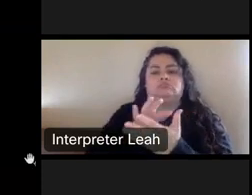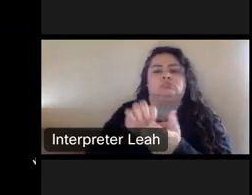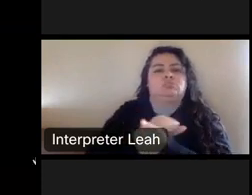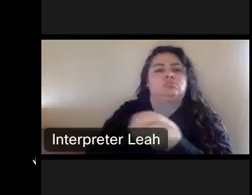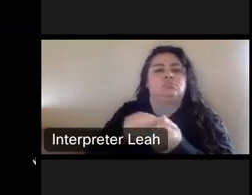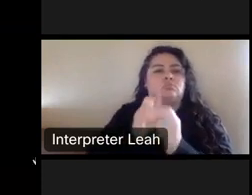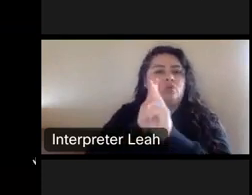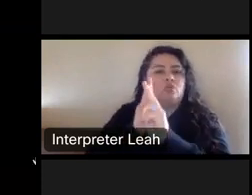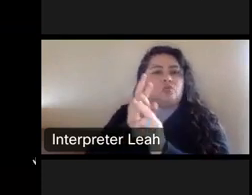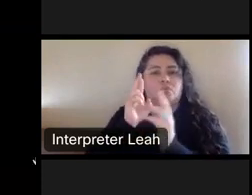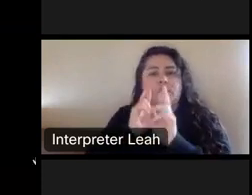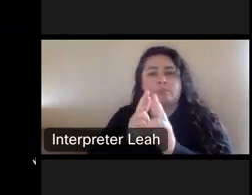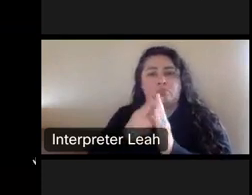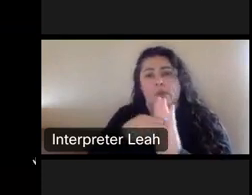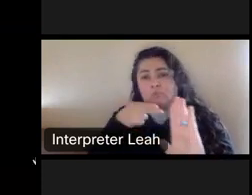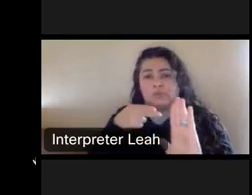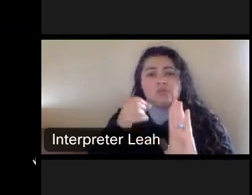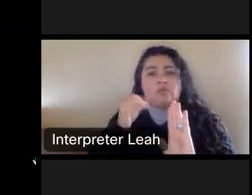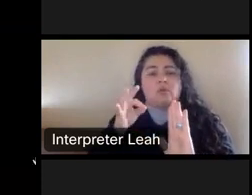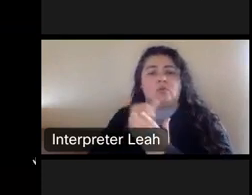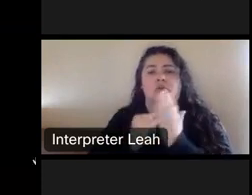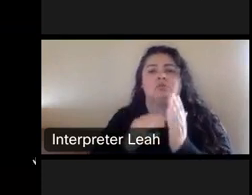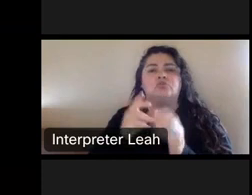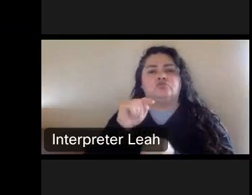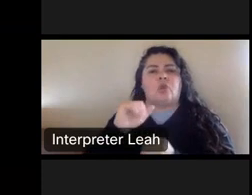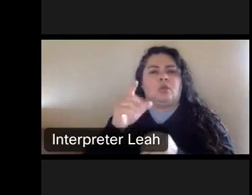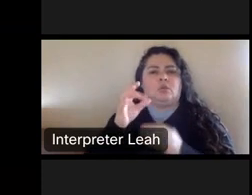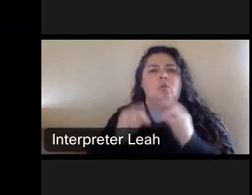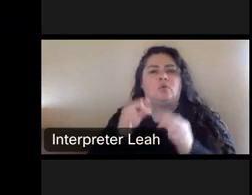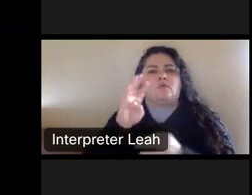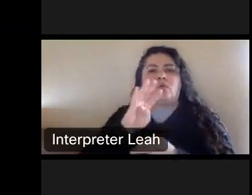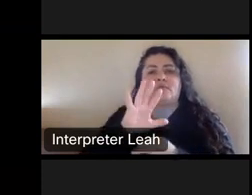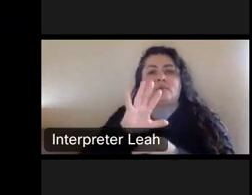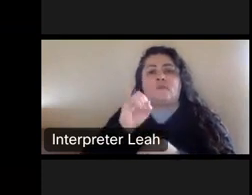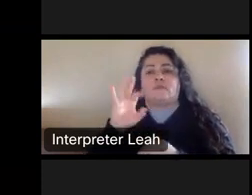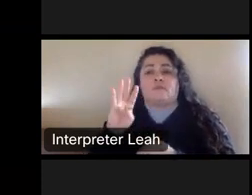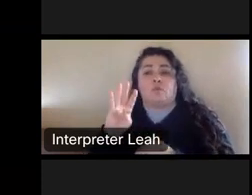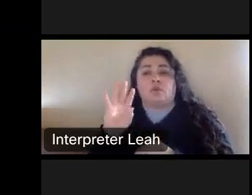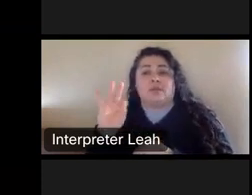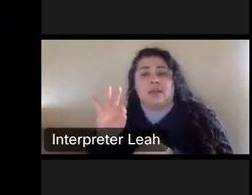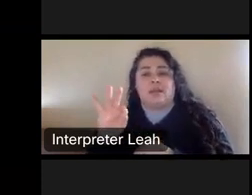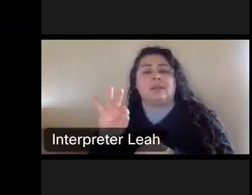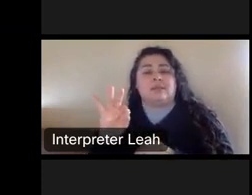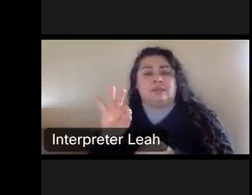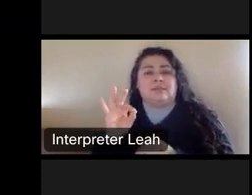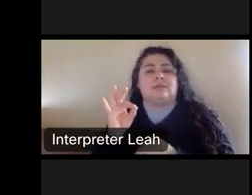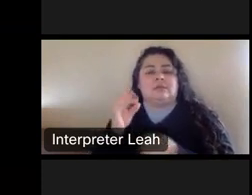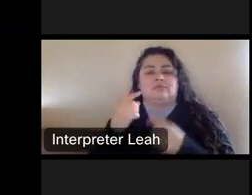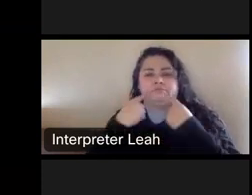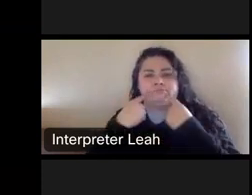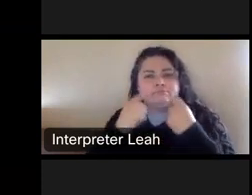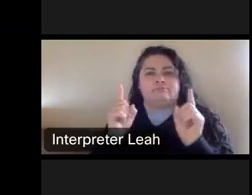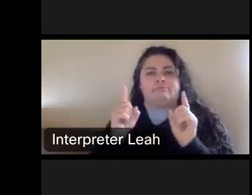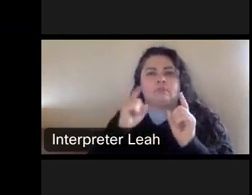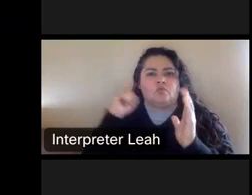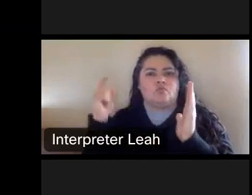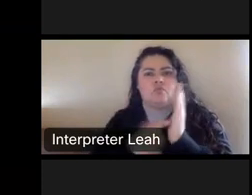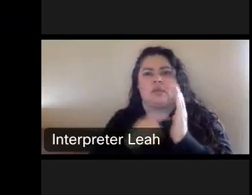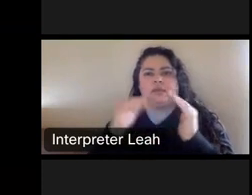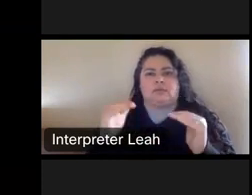And the trial court initially found that 45 of the 49 works had actually re, achieved recognized stature next slide. Please.